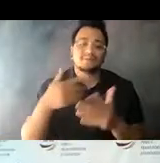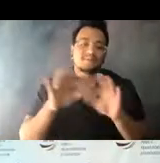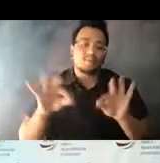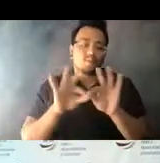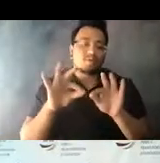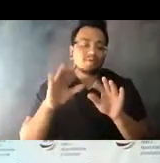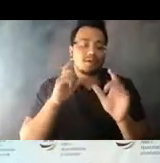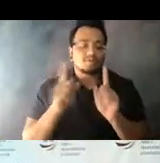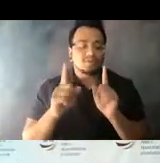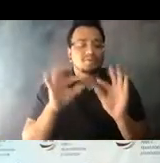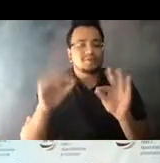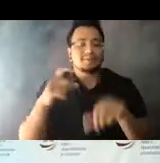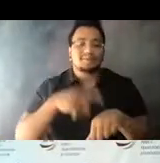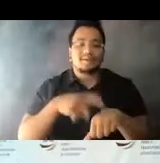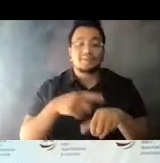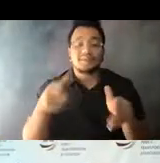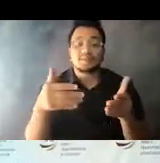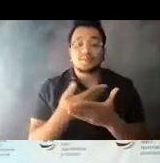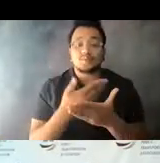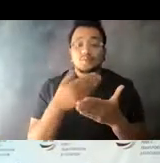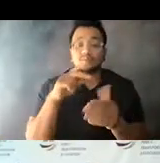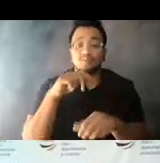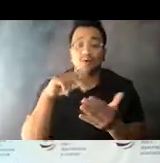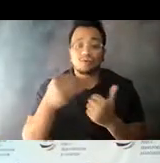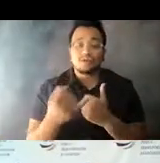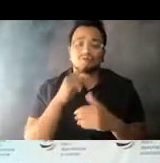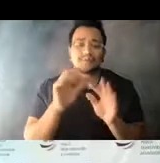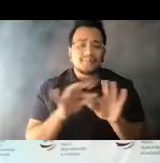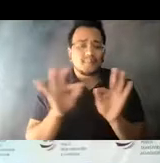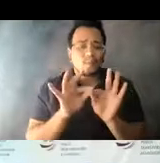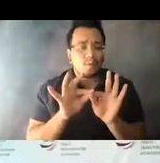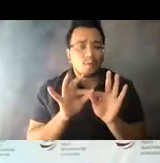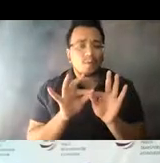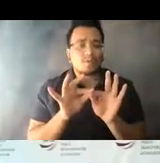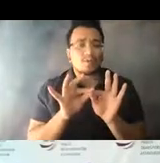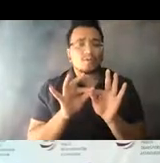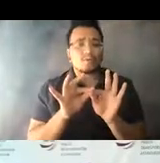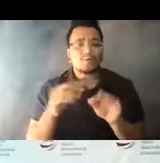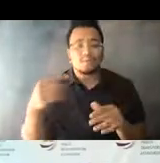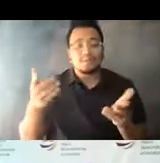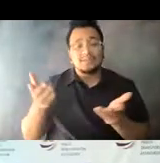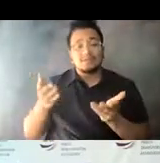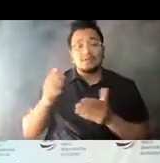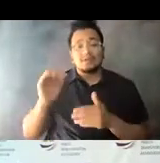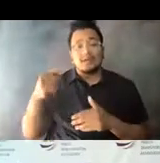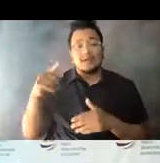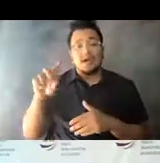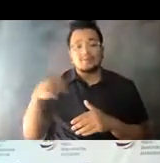14:11:19 This new renewal initiative gets to the heart of conversations that we at APTA have been having with our members over the last several